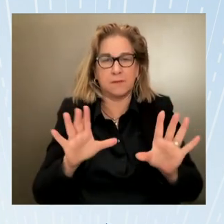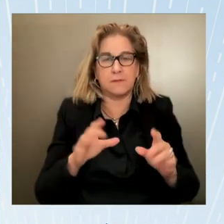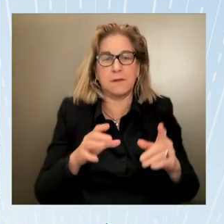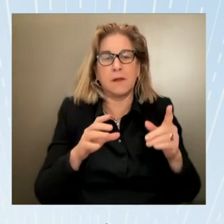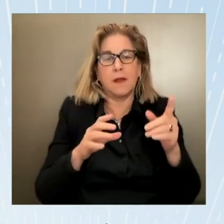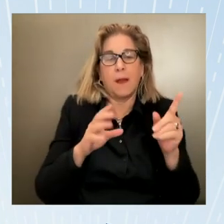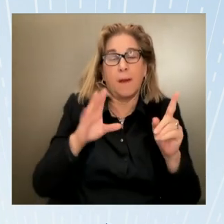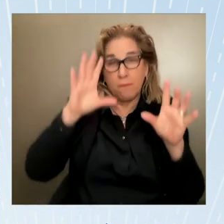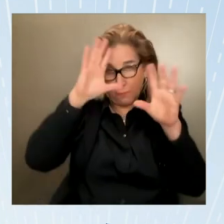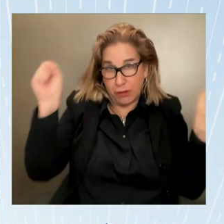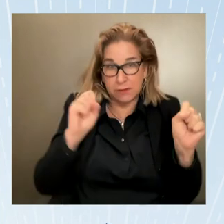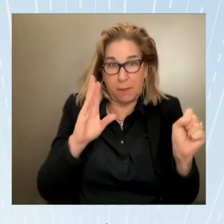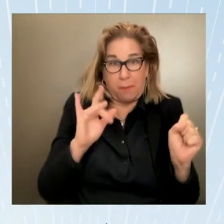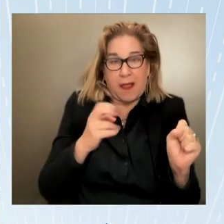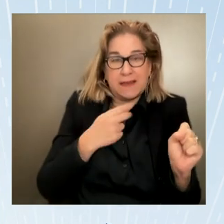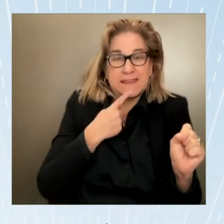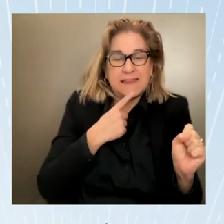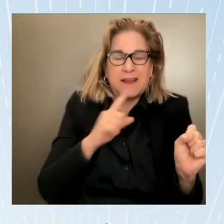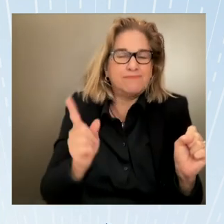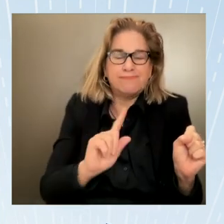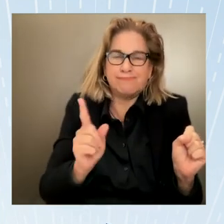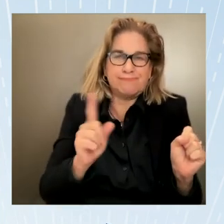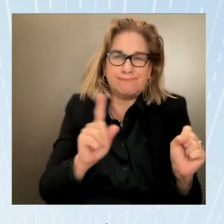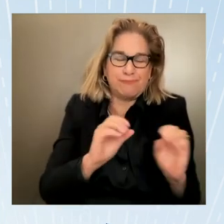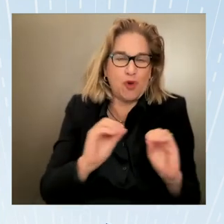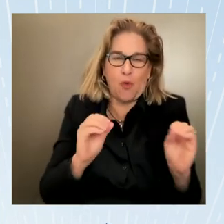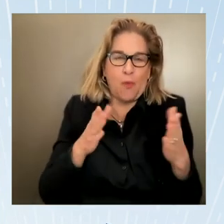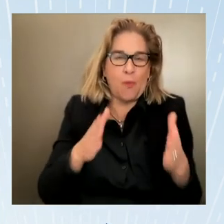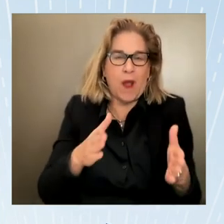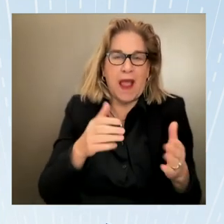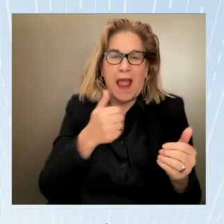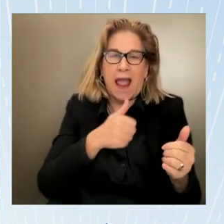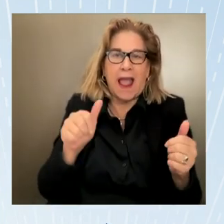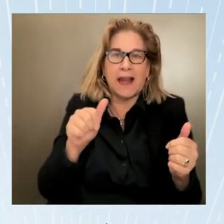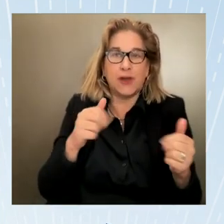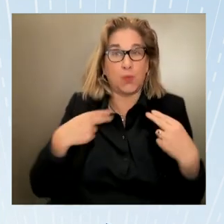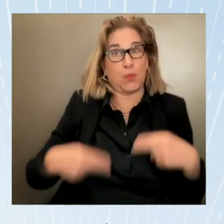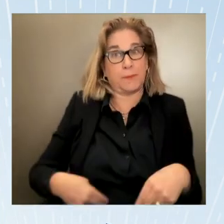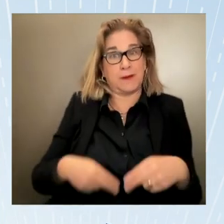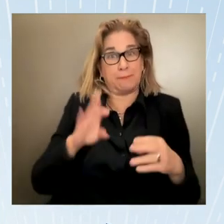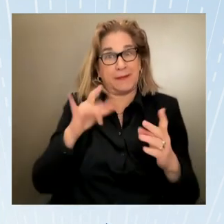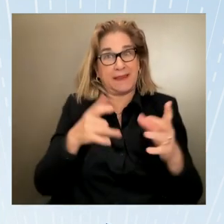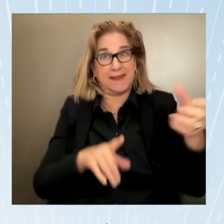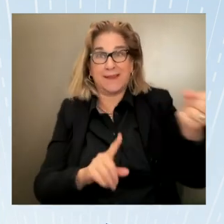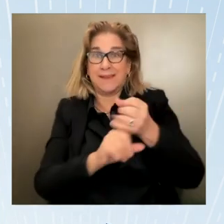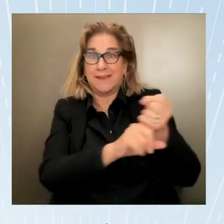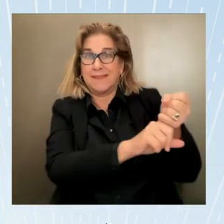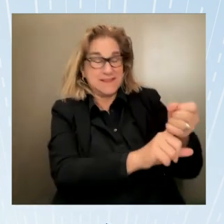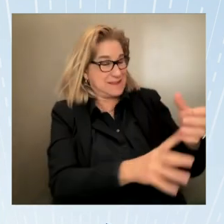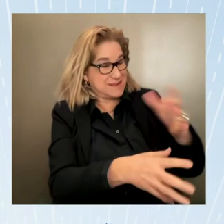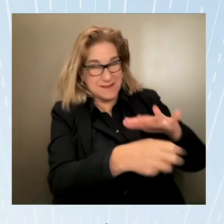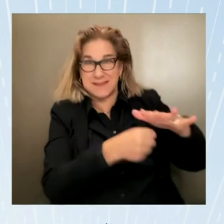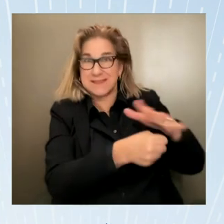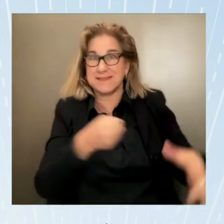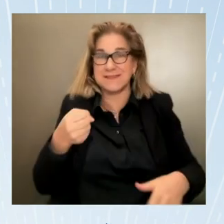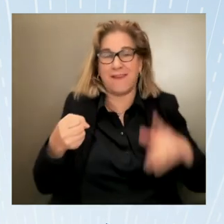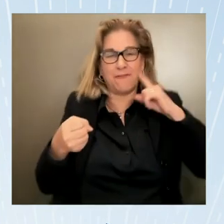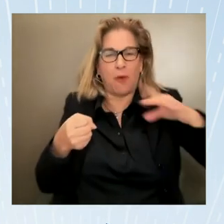uh in December of 2021 we released our updated national action plan to combat human trafficking